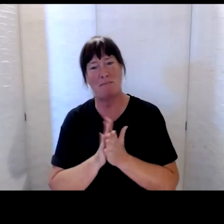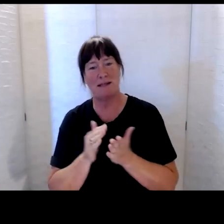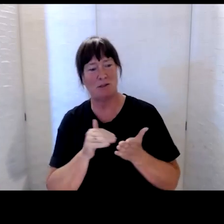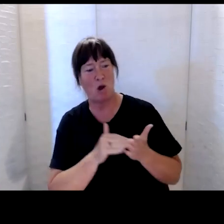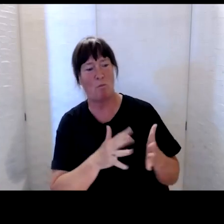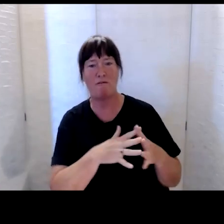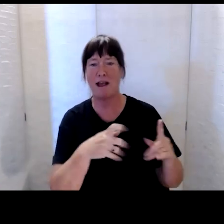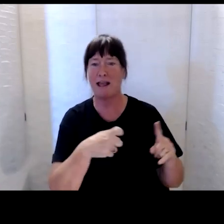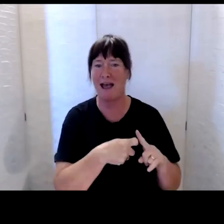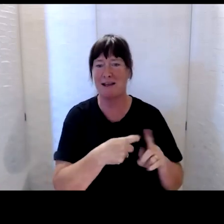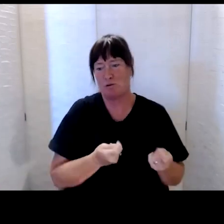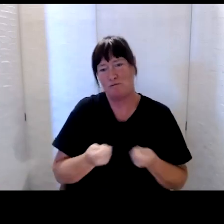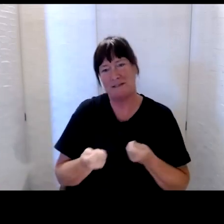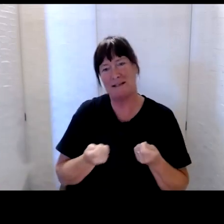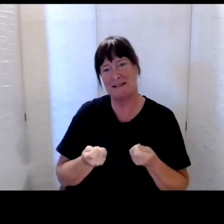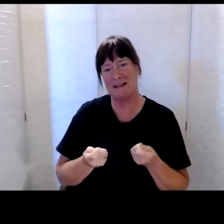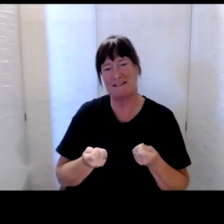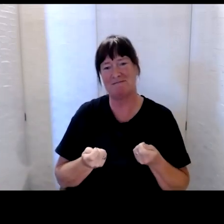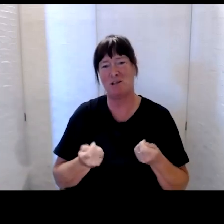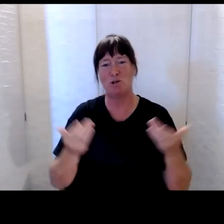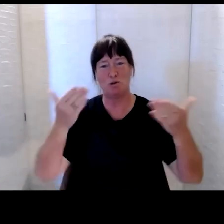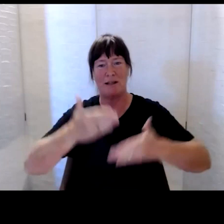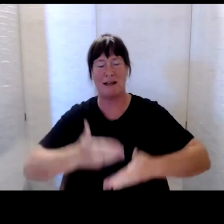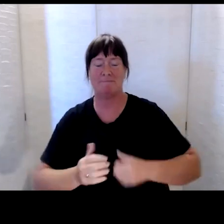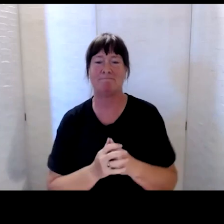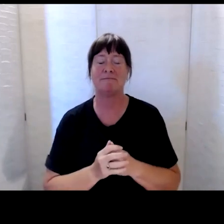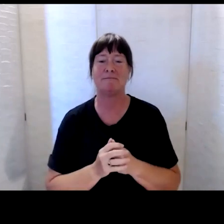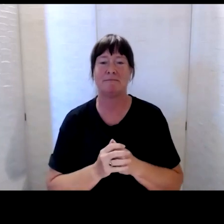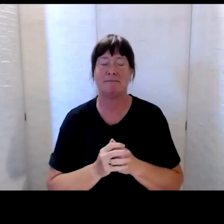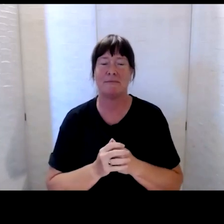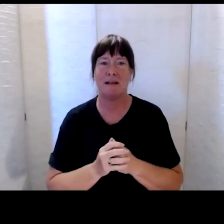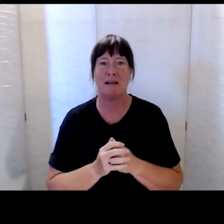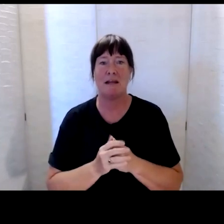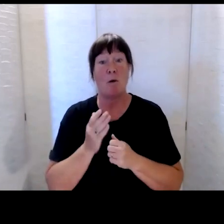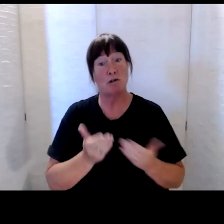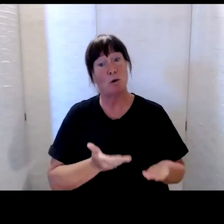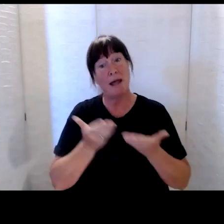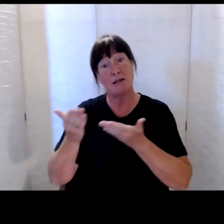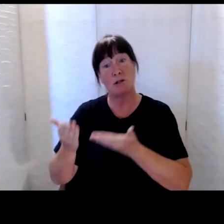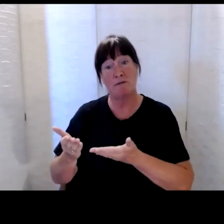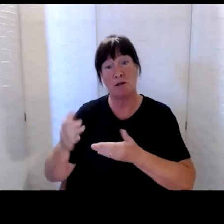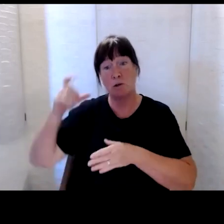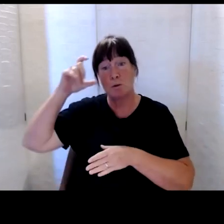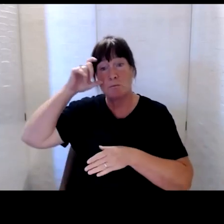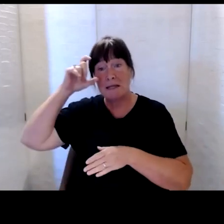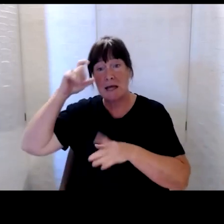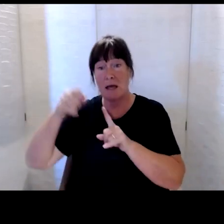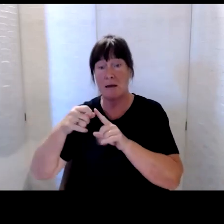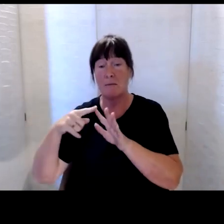and facilitating this session tonight. I'd like to hand over to Peter Allen to lead us in Karakia.